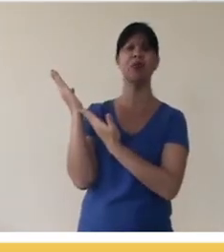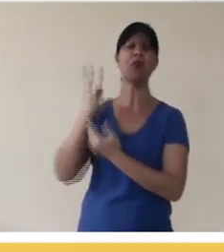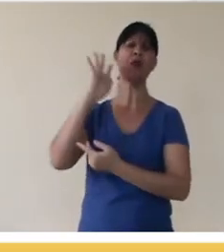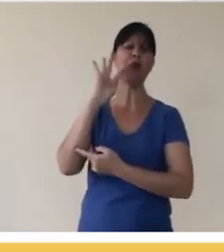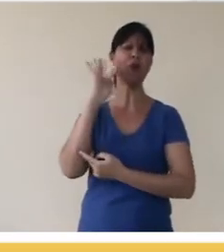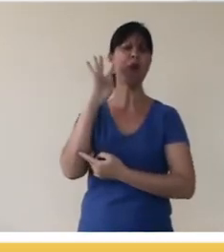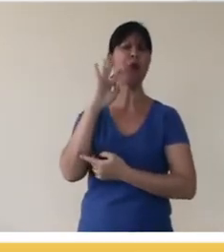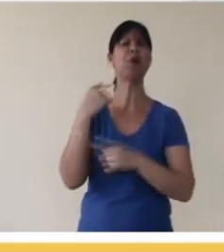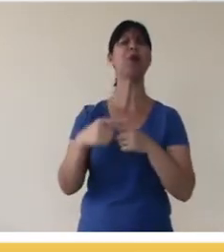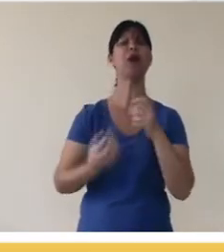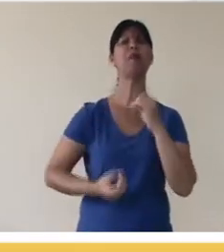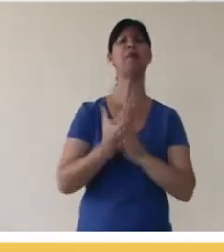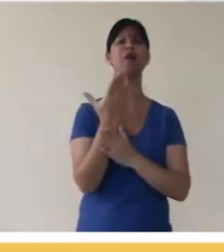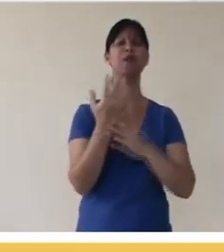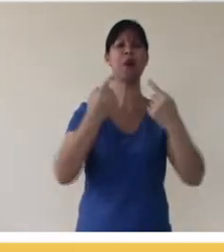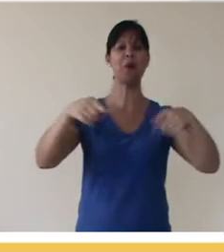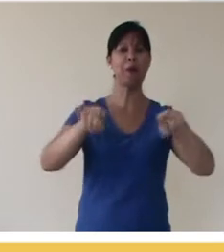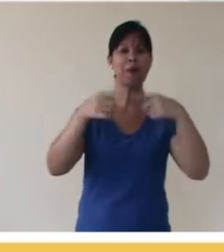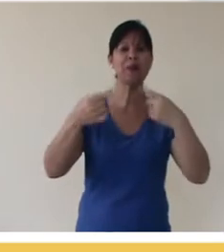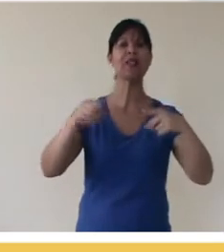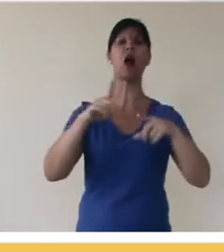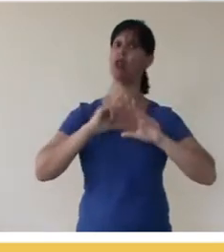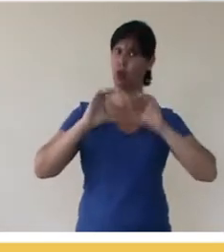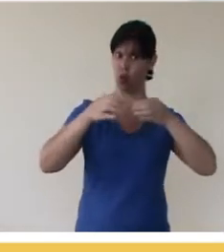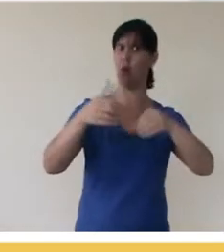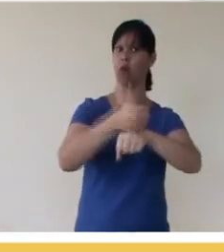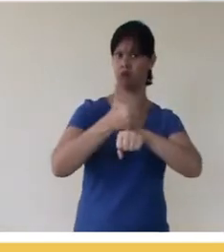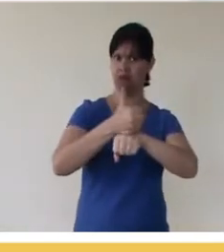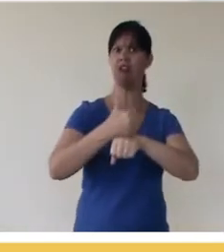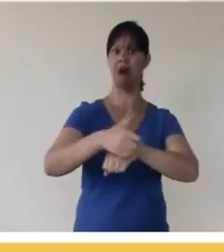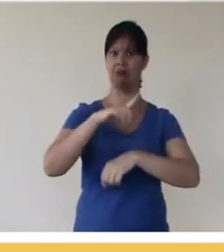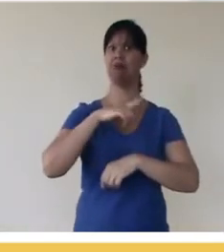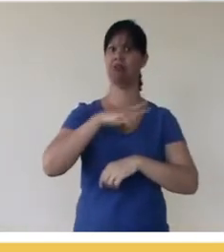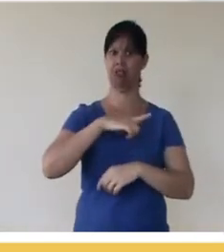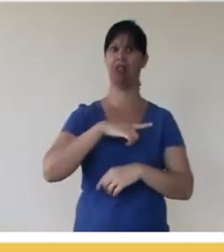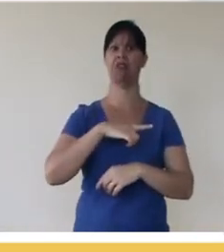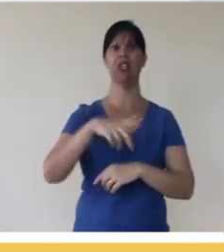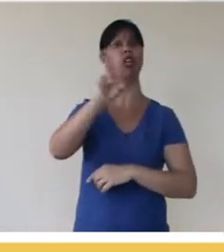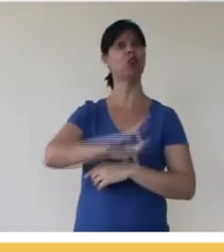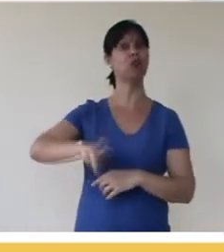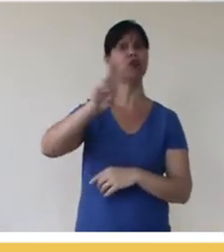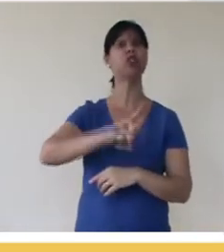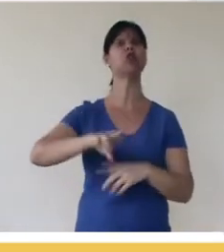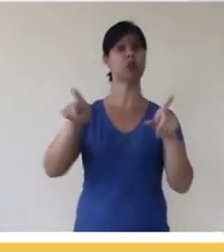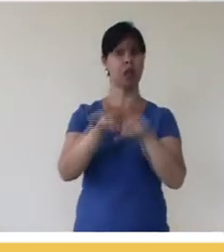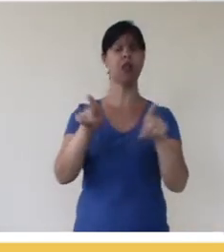of musical productions by professional bands that also use, to a large